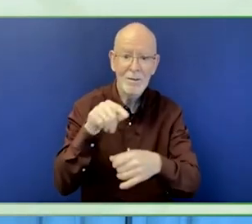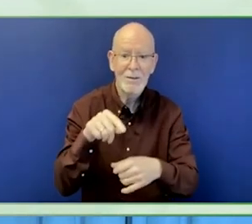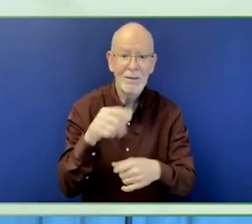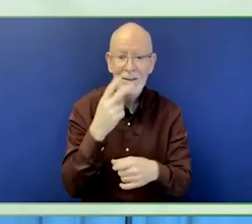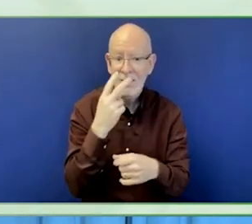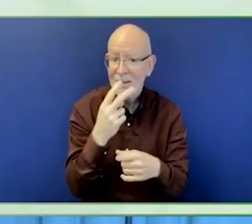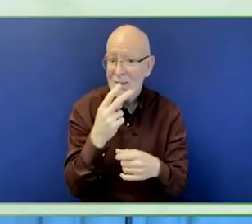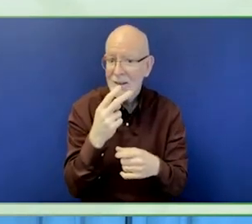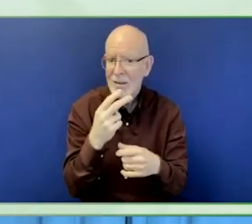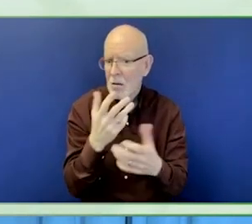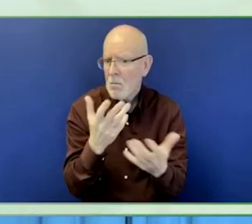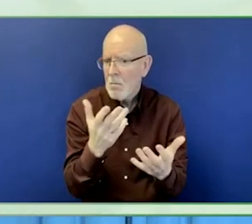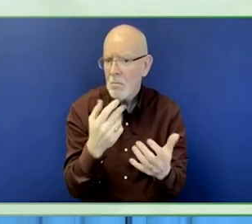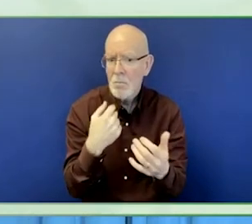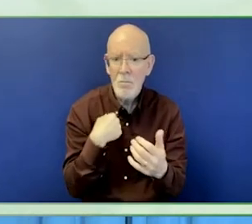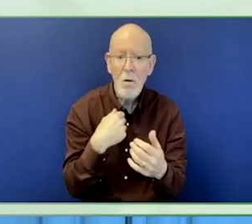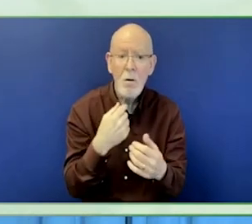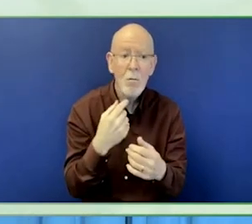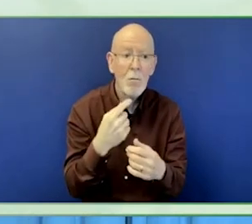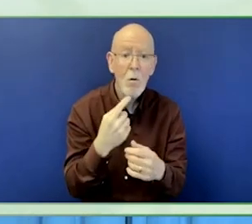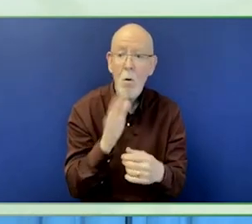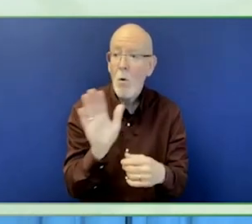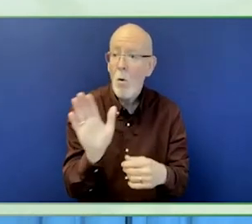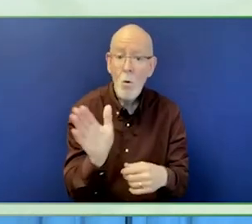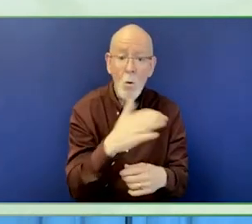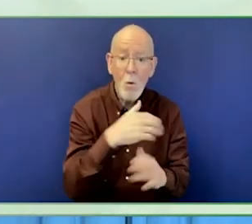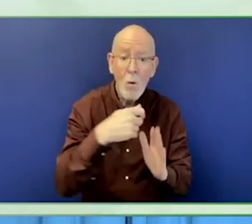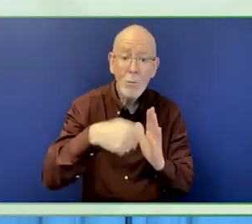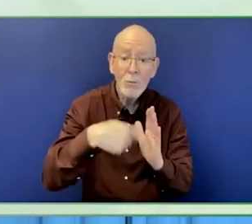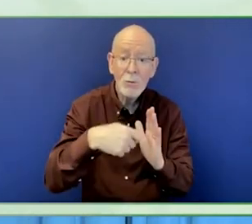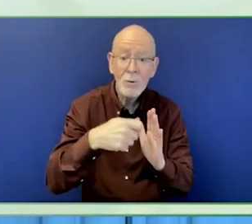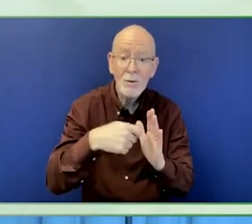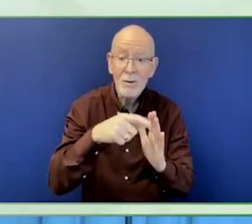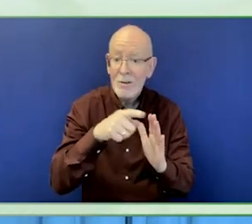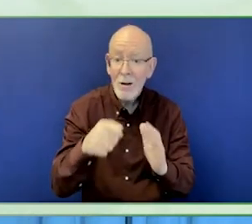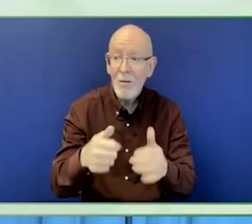That it centres people with disabilities and addresses structural discrimination.